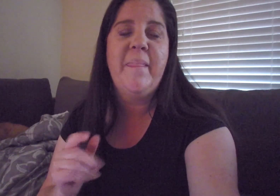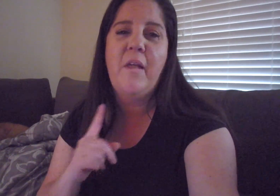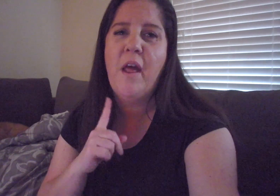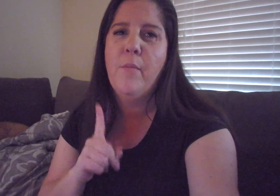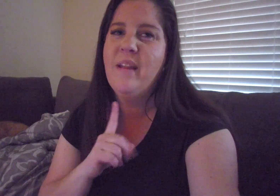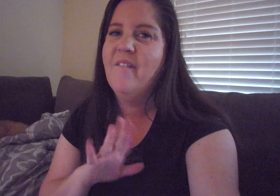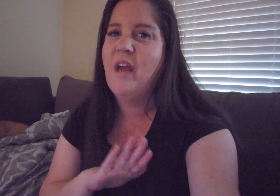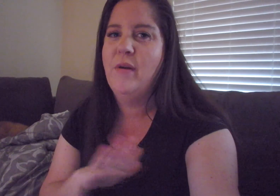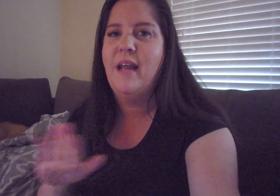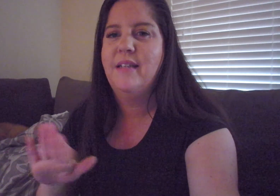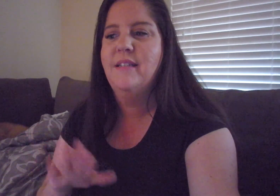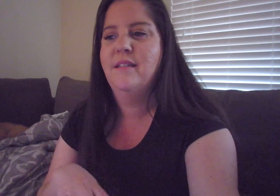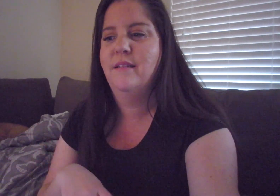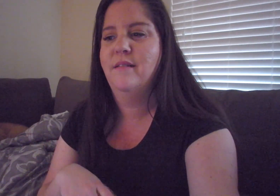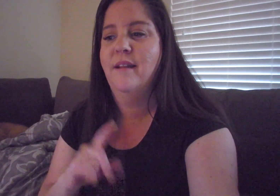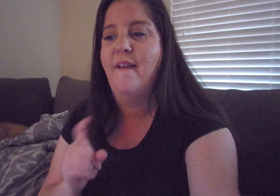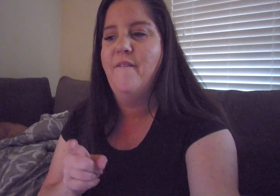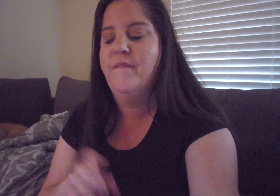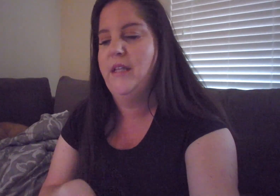I thought it'd be a very nice gift